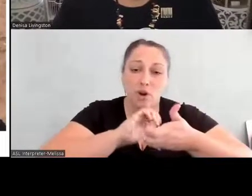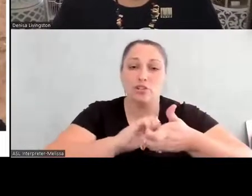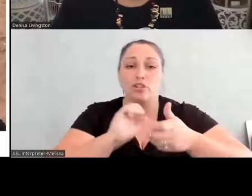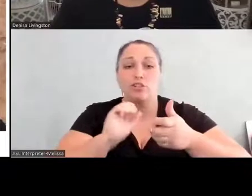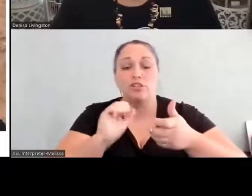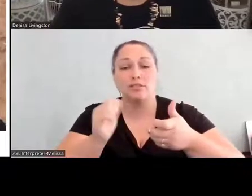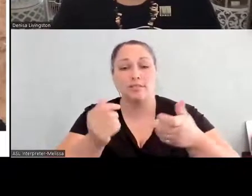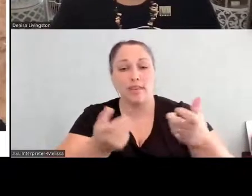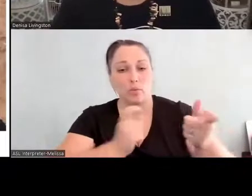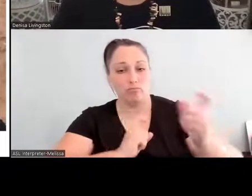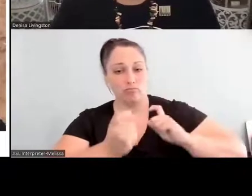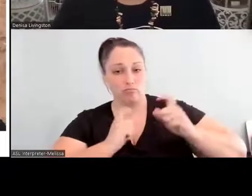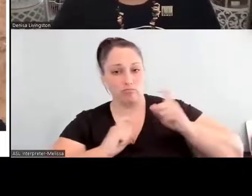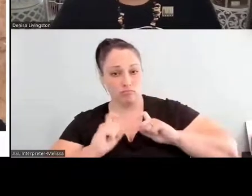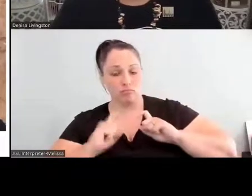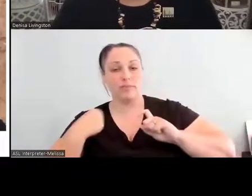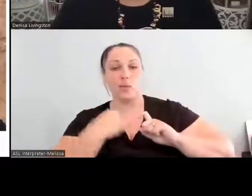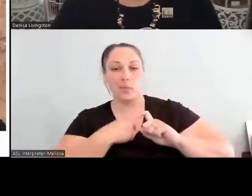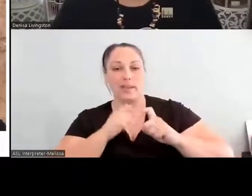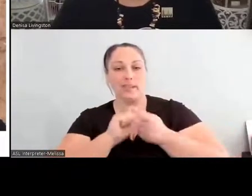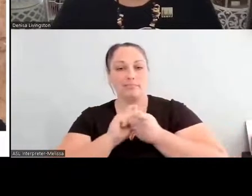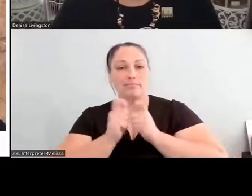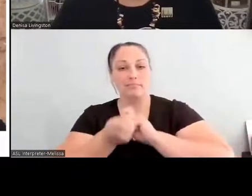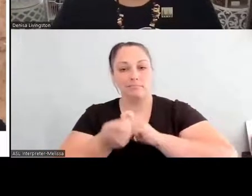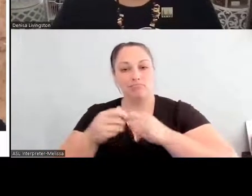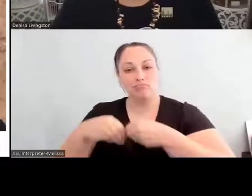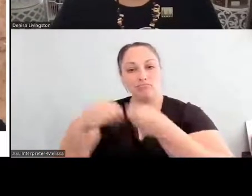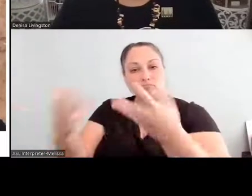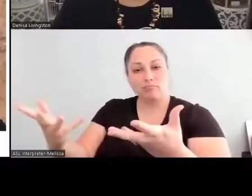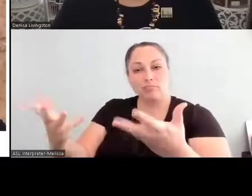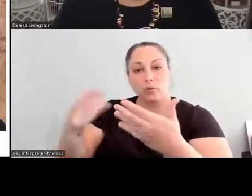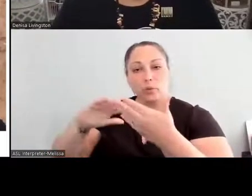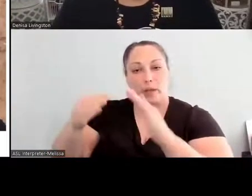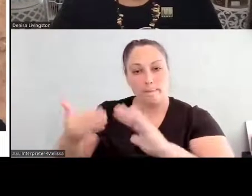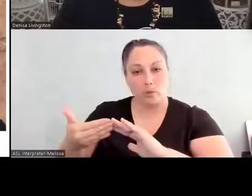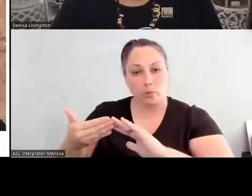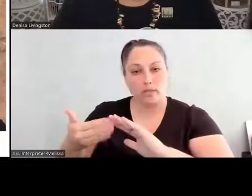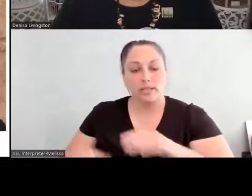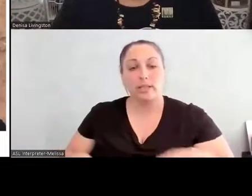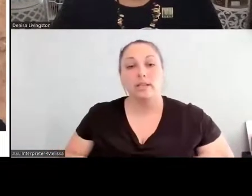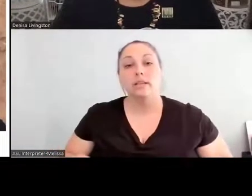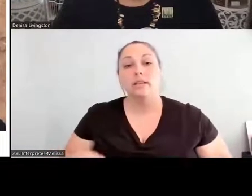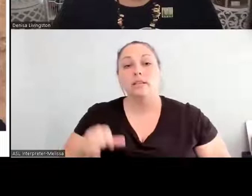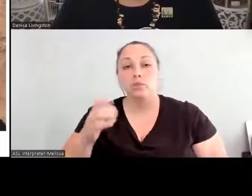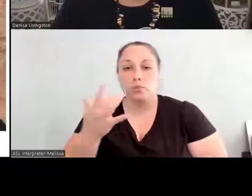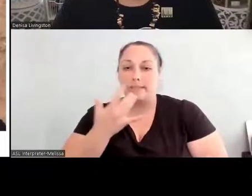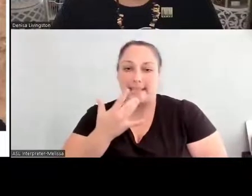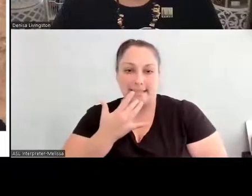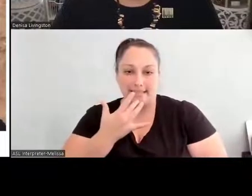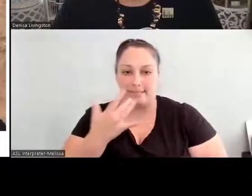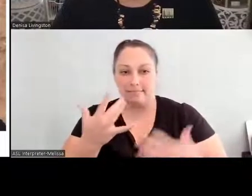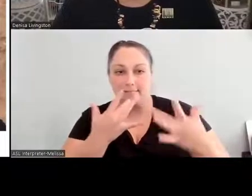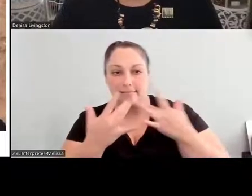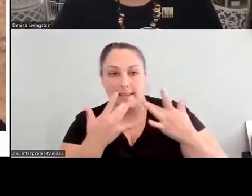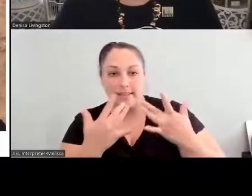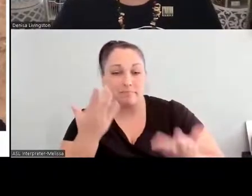And so we transferred that to the community members to be able to taste these foods that they ordinarily would not find here